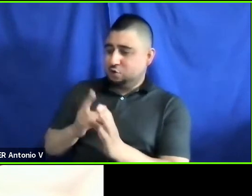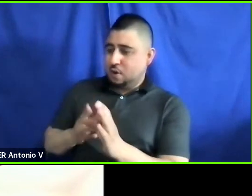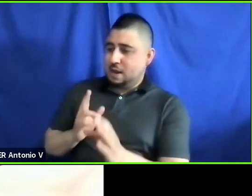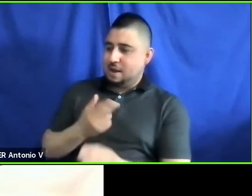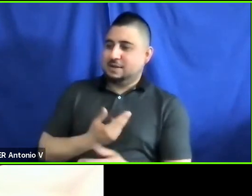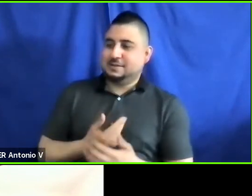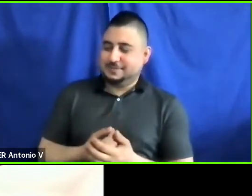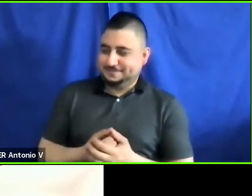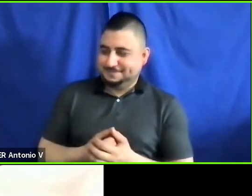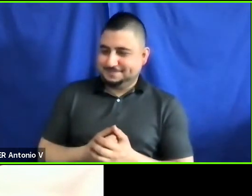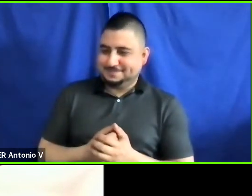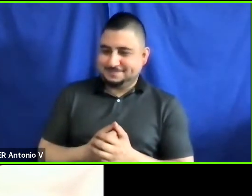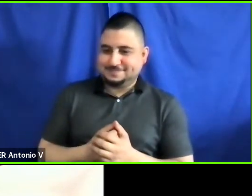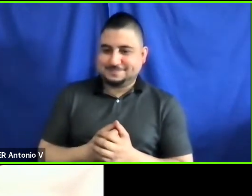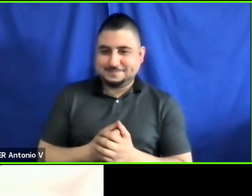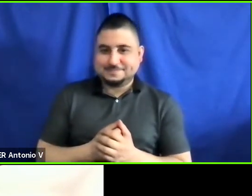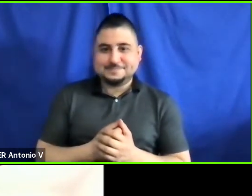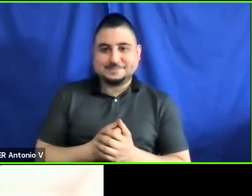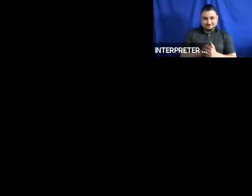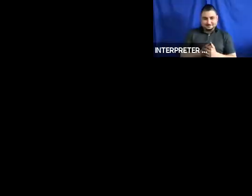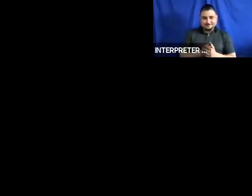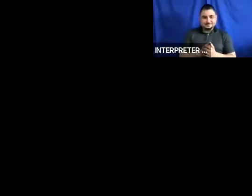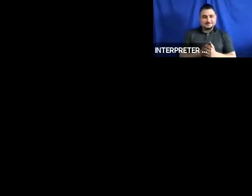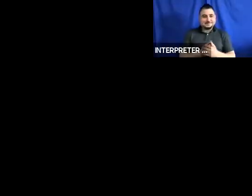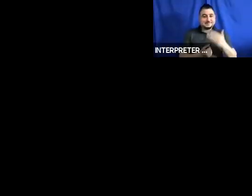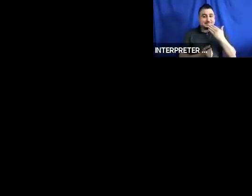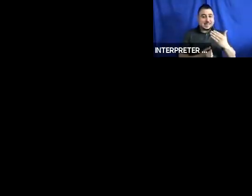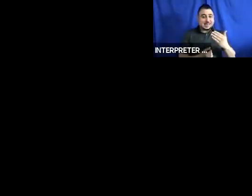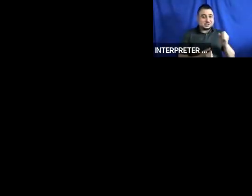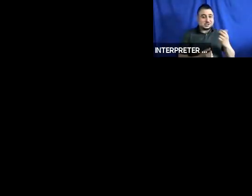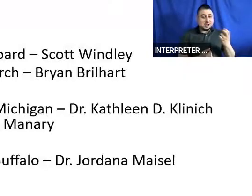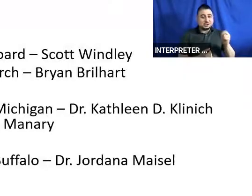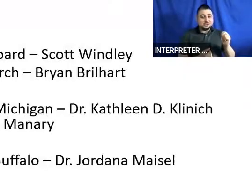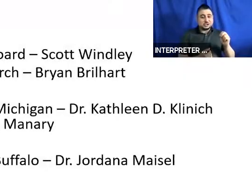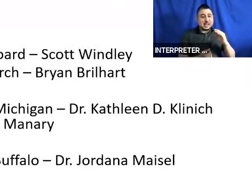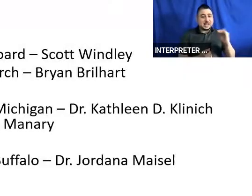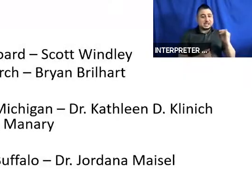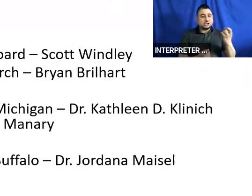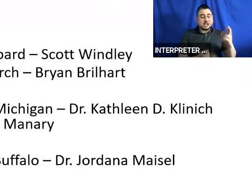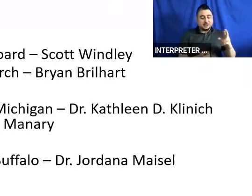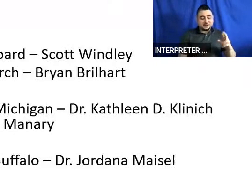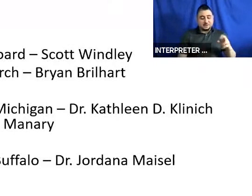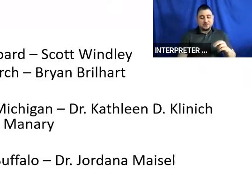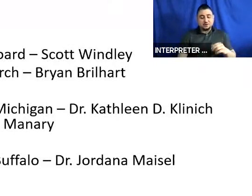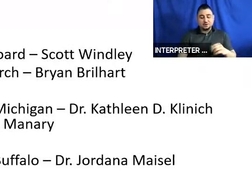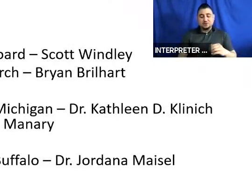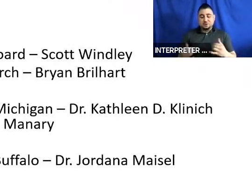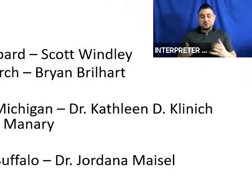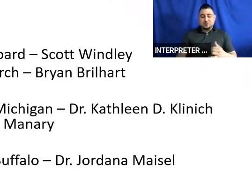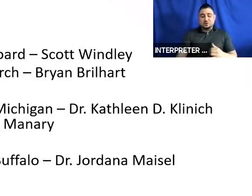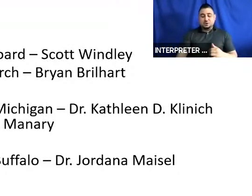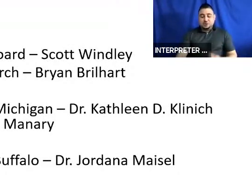Scott Windley: Thank you, very much Sachin and Jennifer. Today’s agenda will include